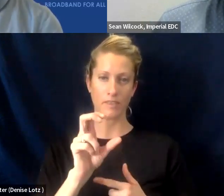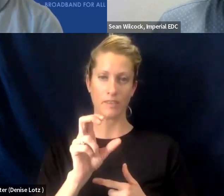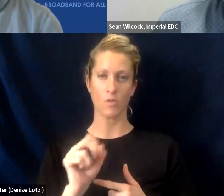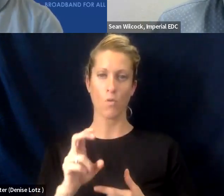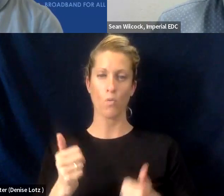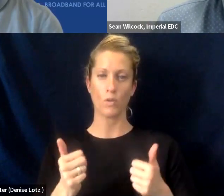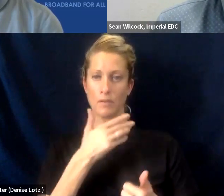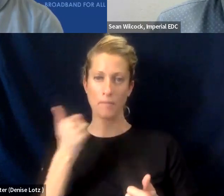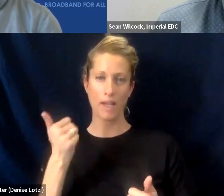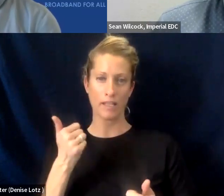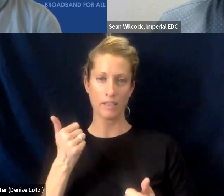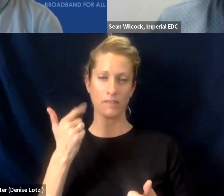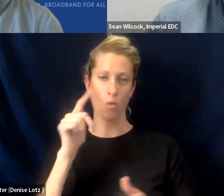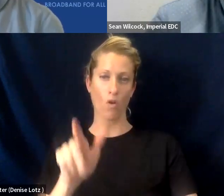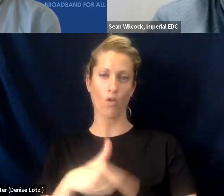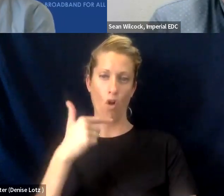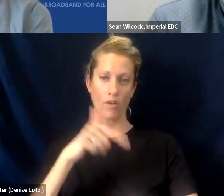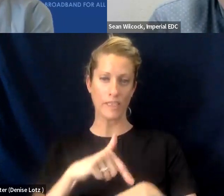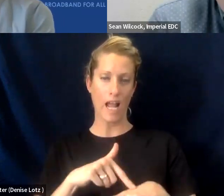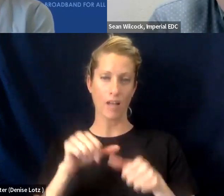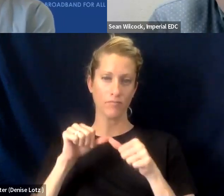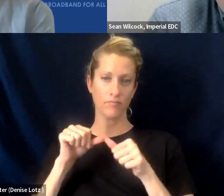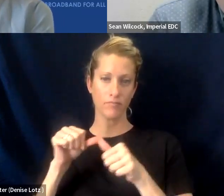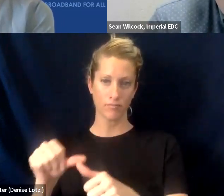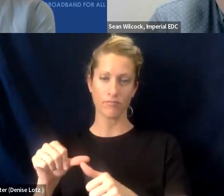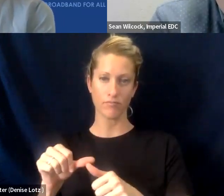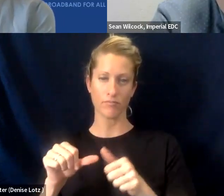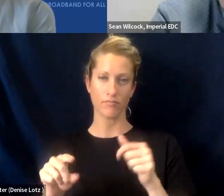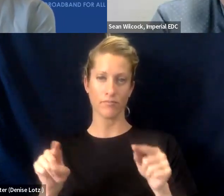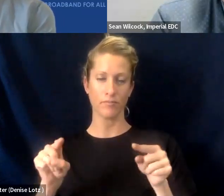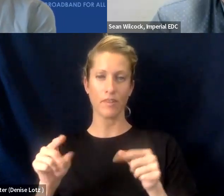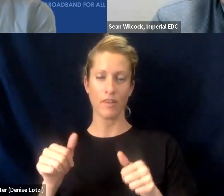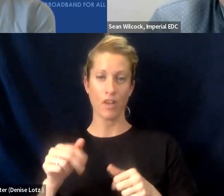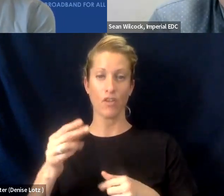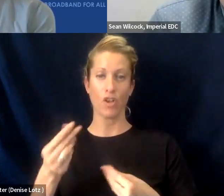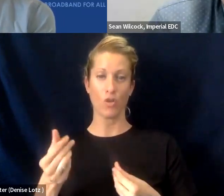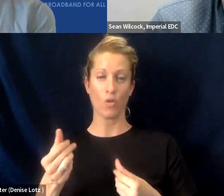a long period of time, but because of it all the groundwork that I kind of described about